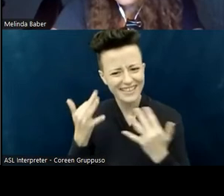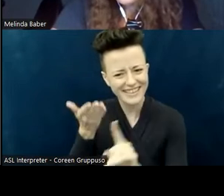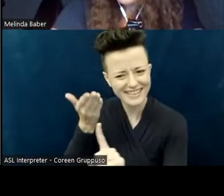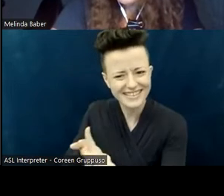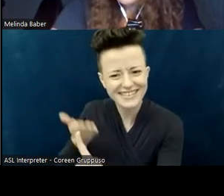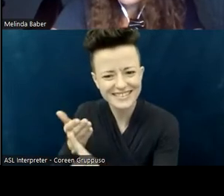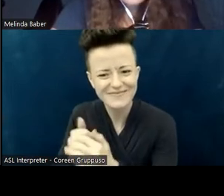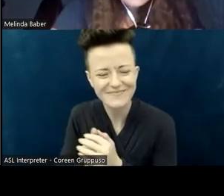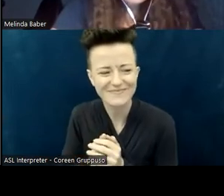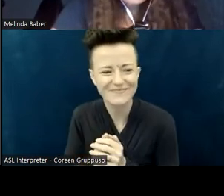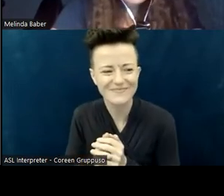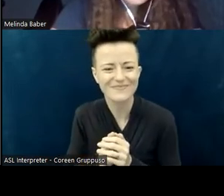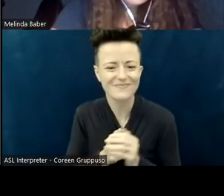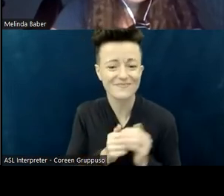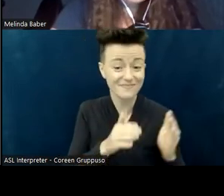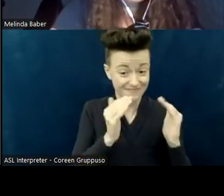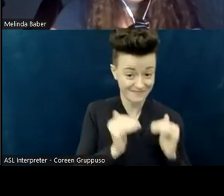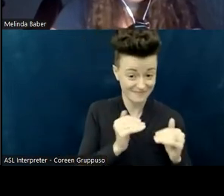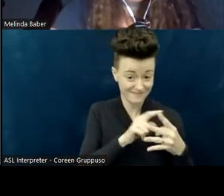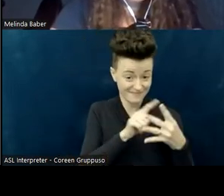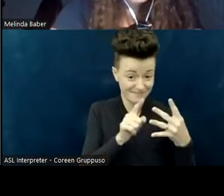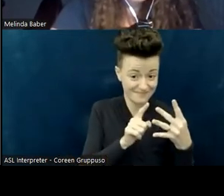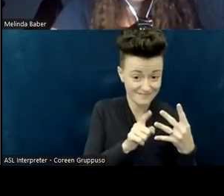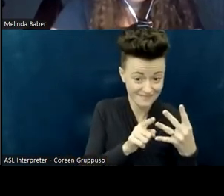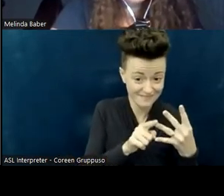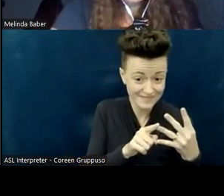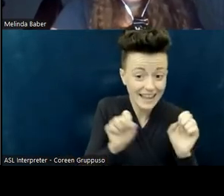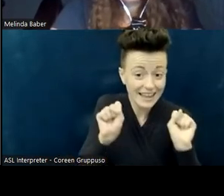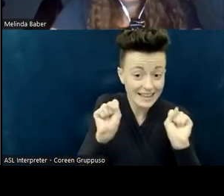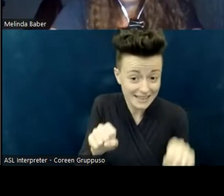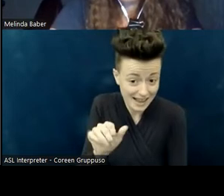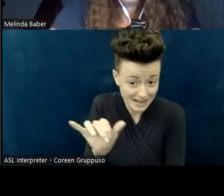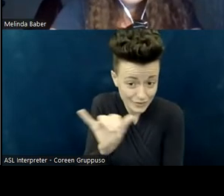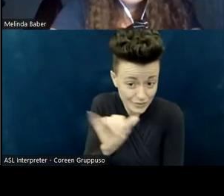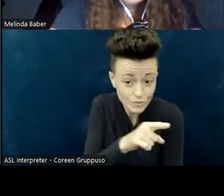is to think through critically the worship service,